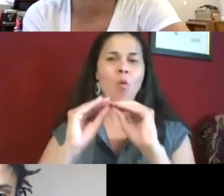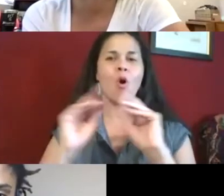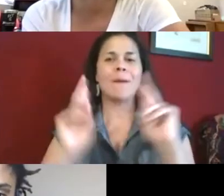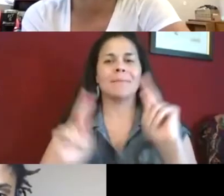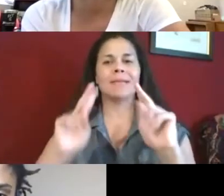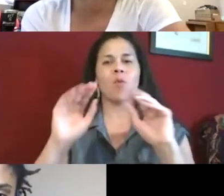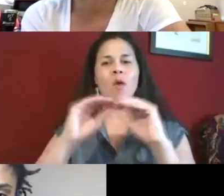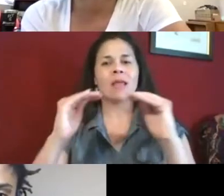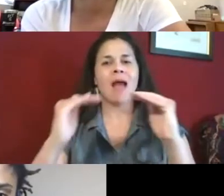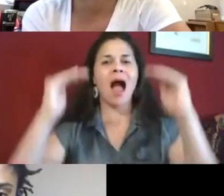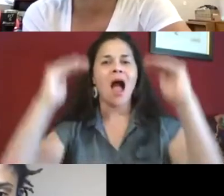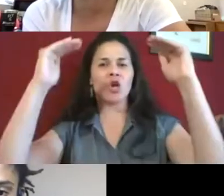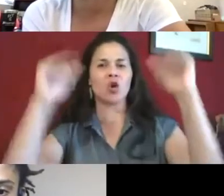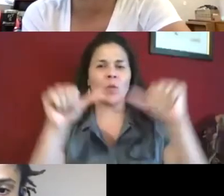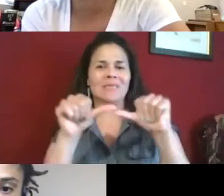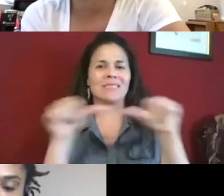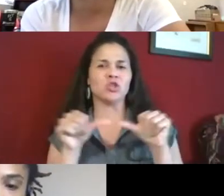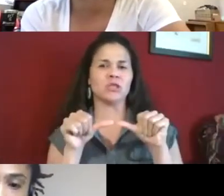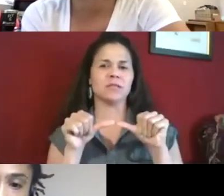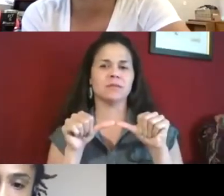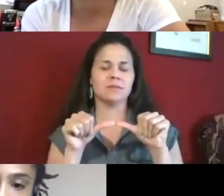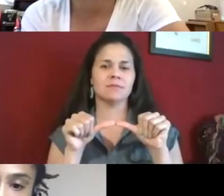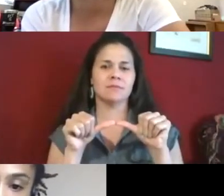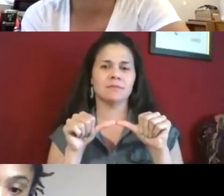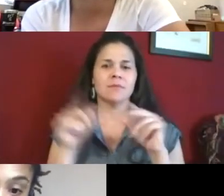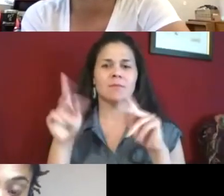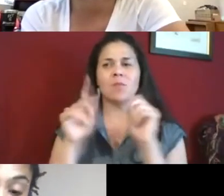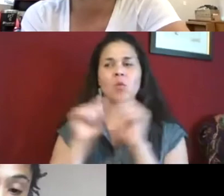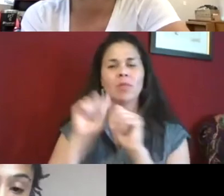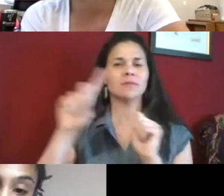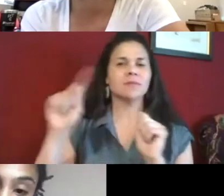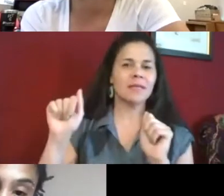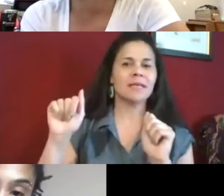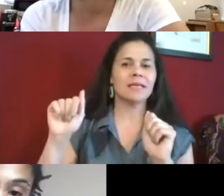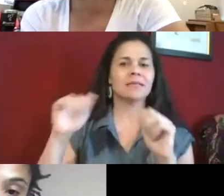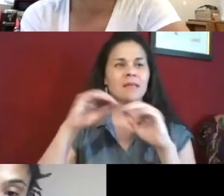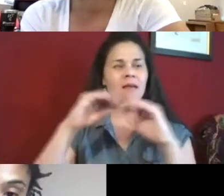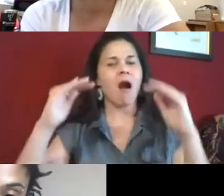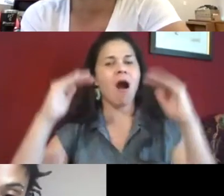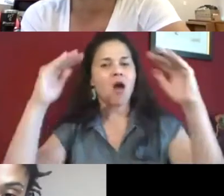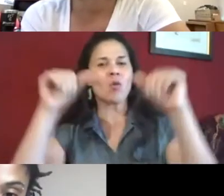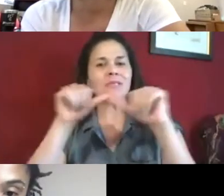said. I think it's important to see more people in higher positions, people